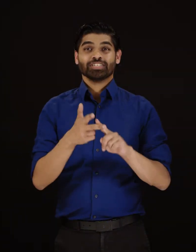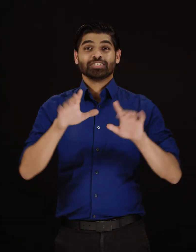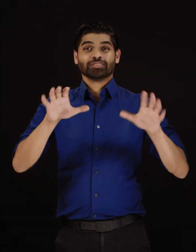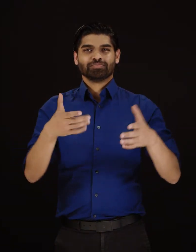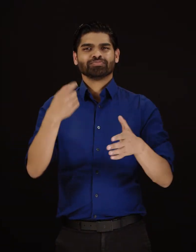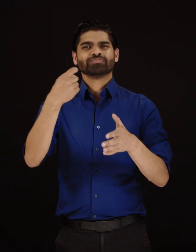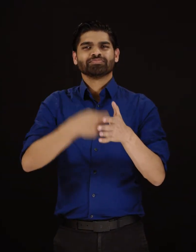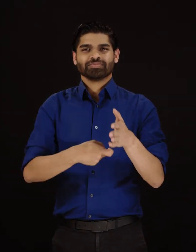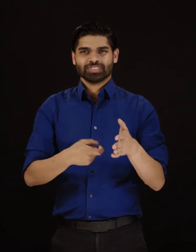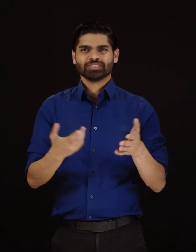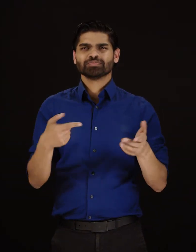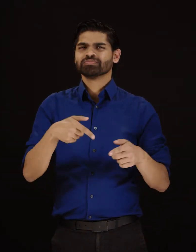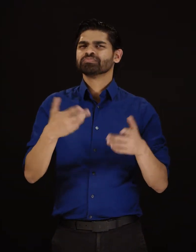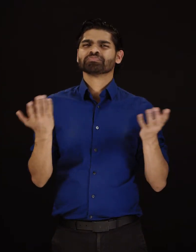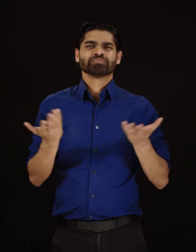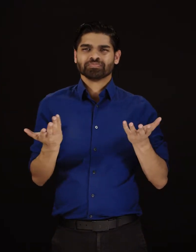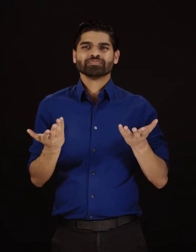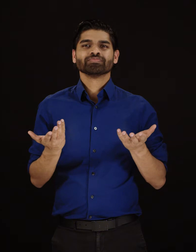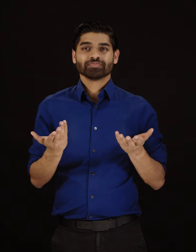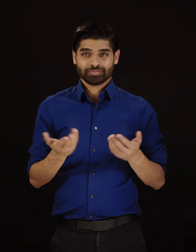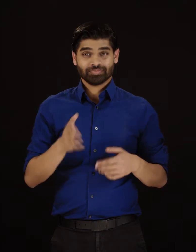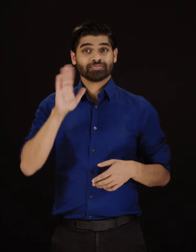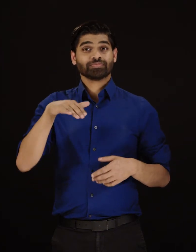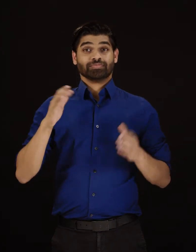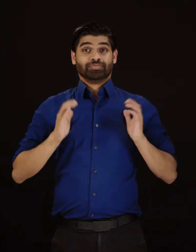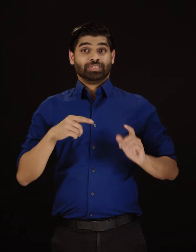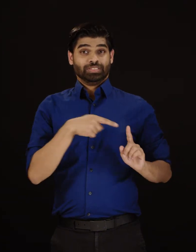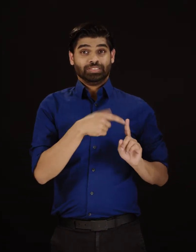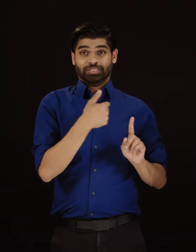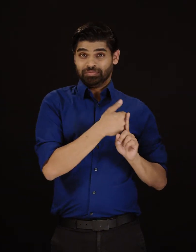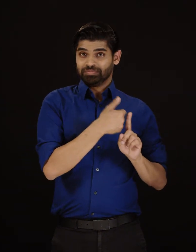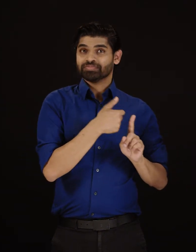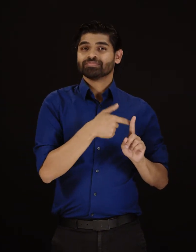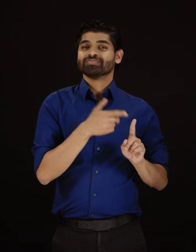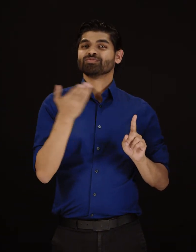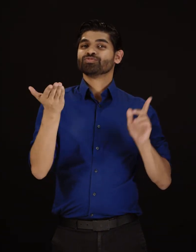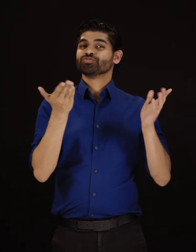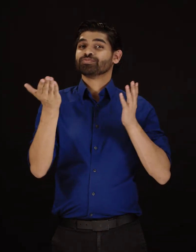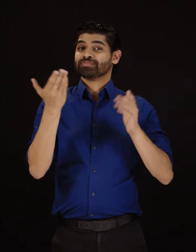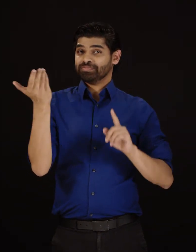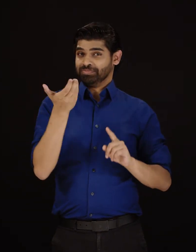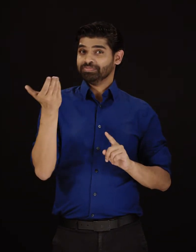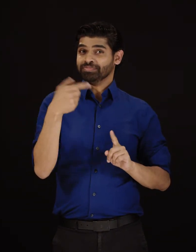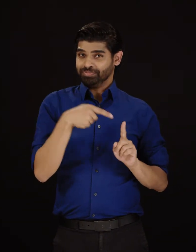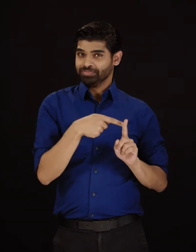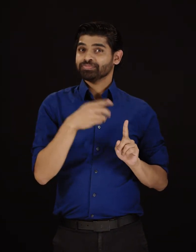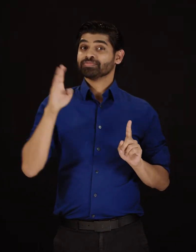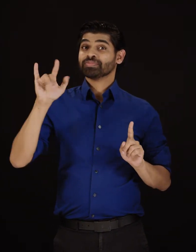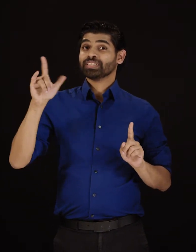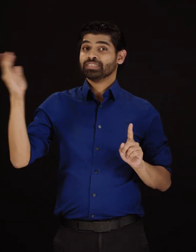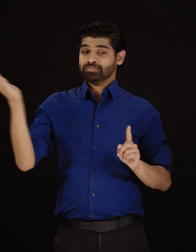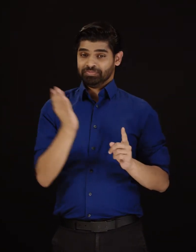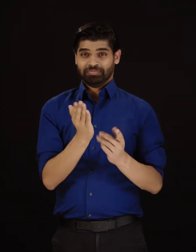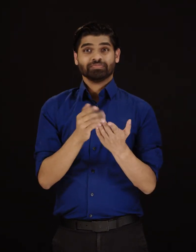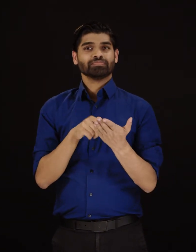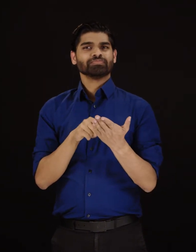A Third-Party Charge is a charge that appears on a customer’s wireless phone bill but was charged by a company other